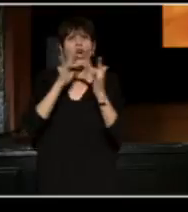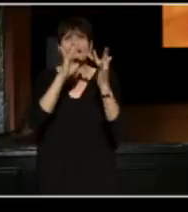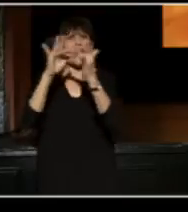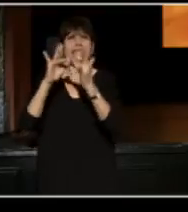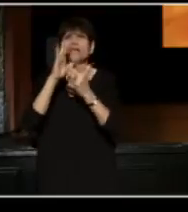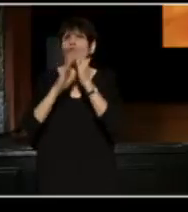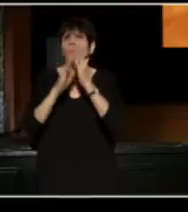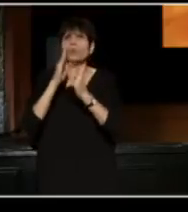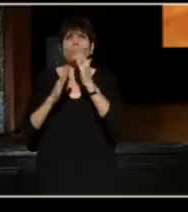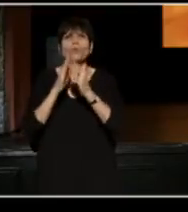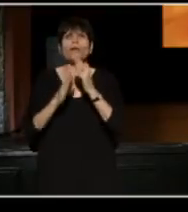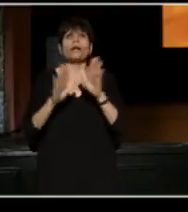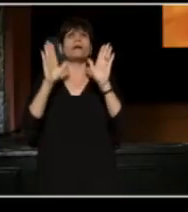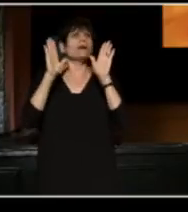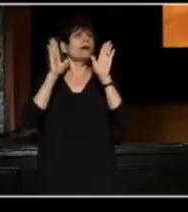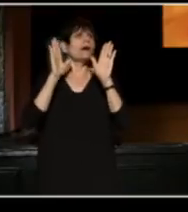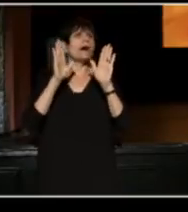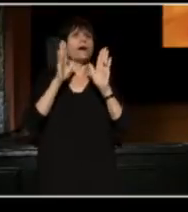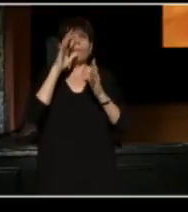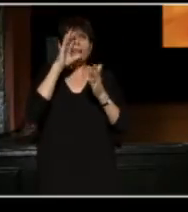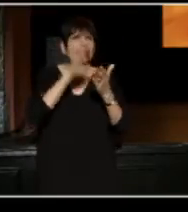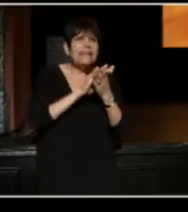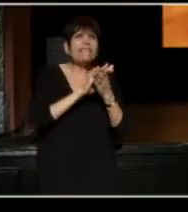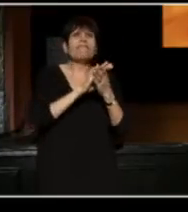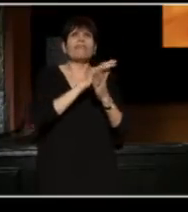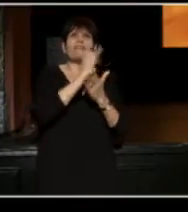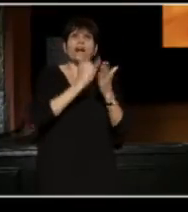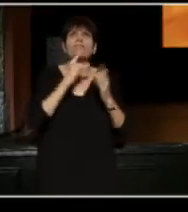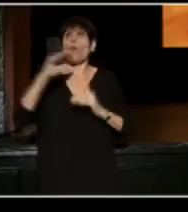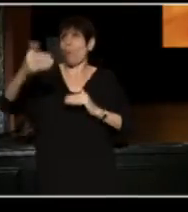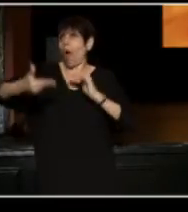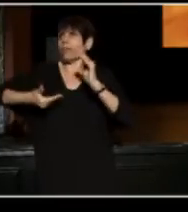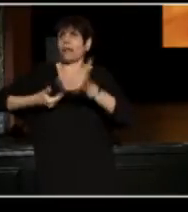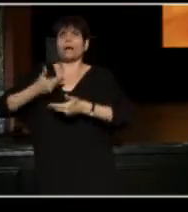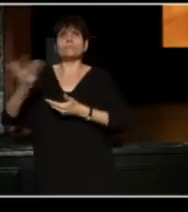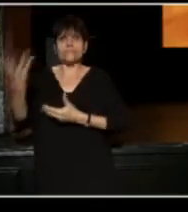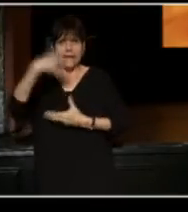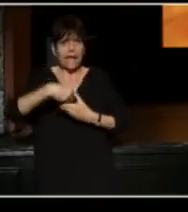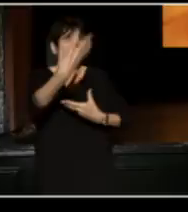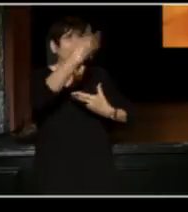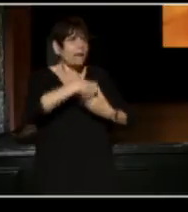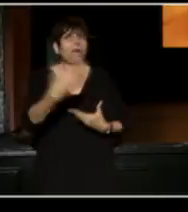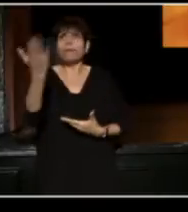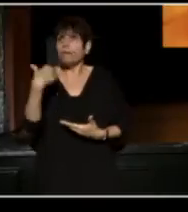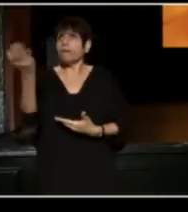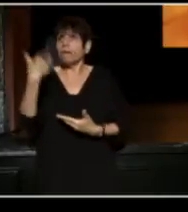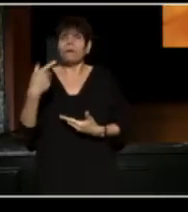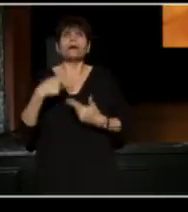that has an incredible need for the arts, but also welcomes them in to really address critical issues